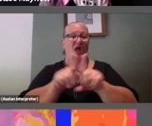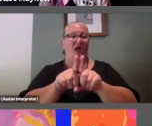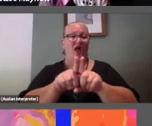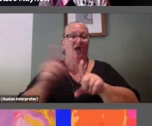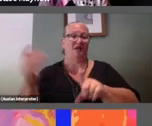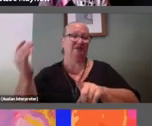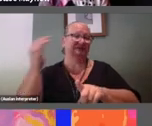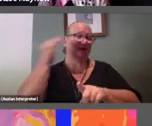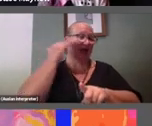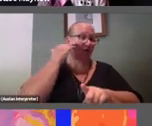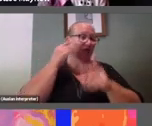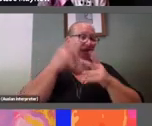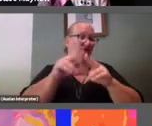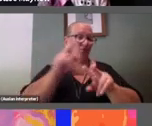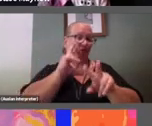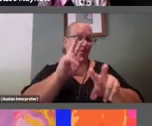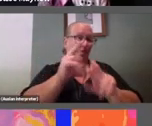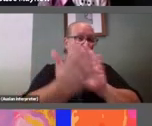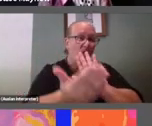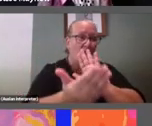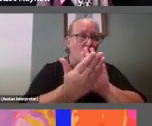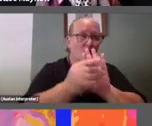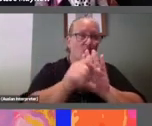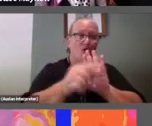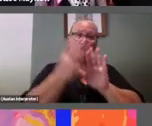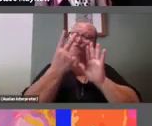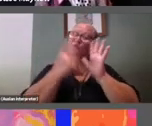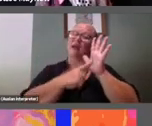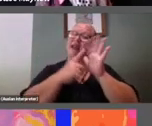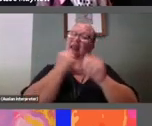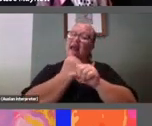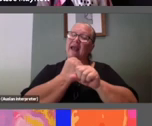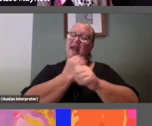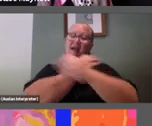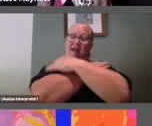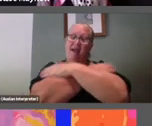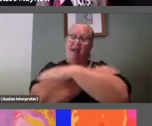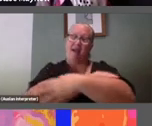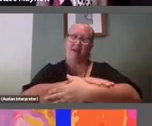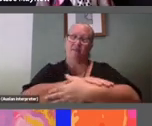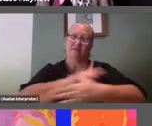look closely you'll see that her two legs and also her arm and her hip, are